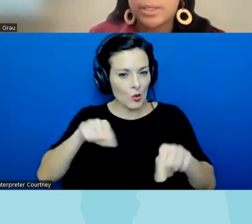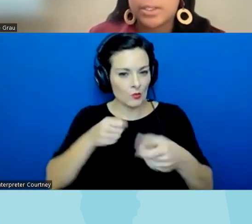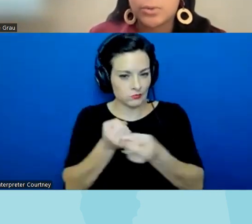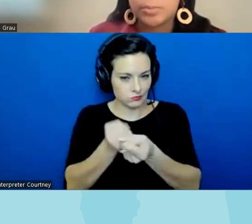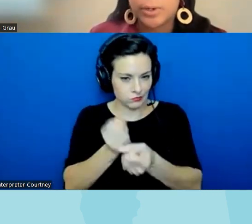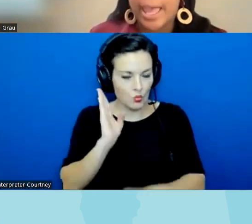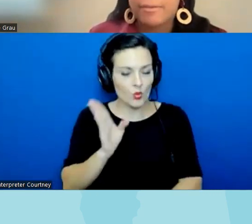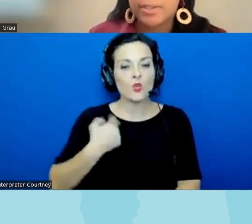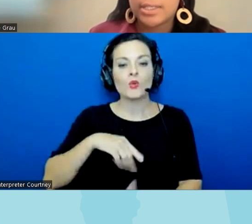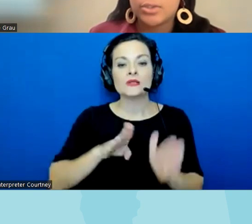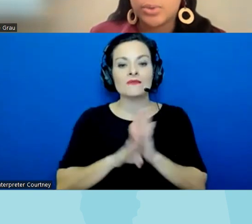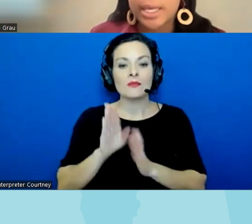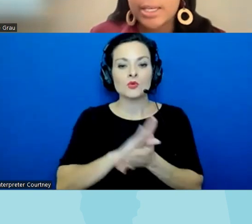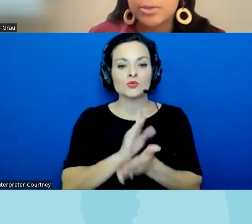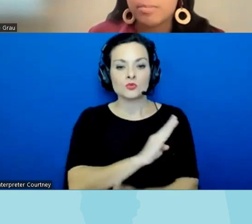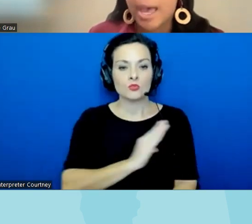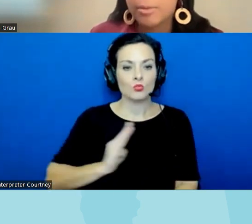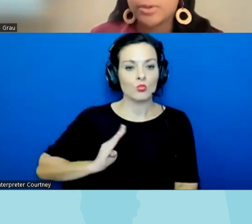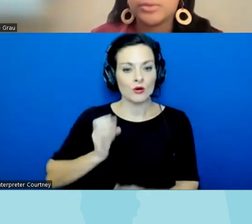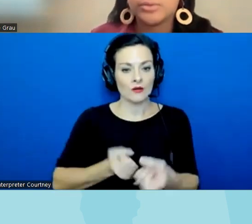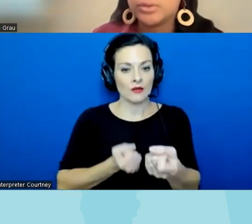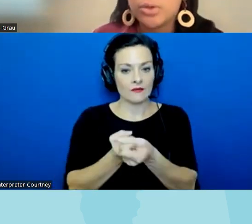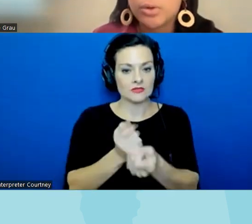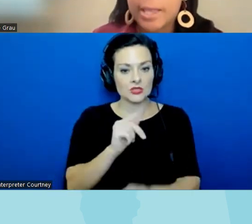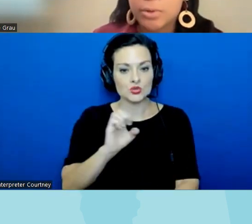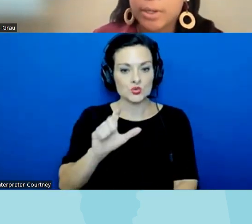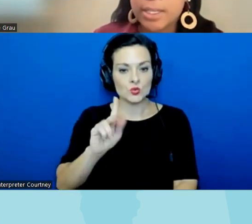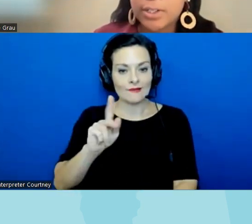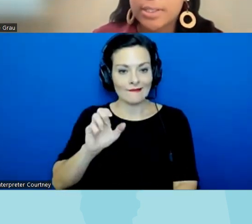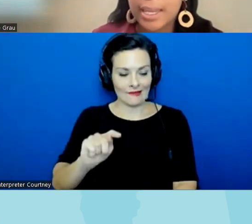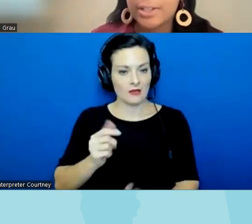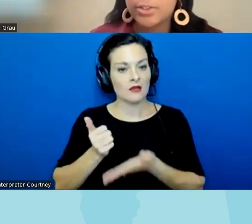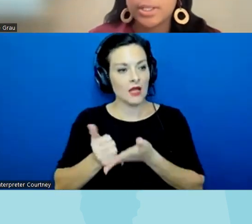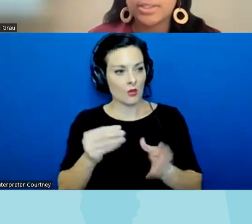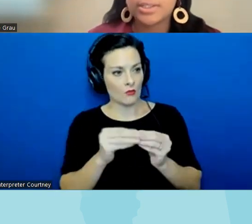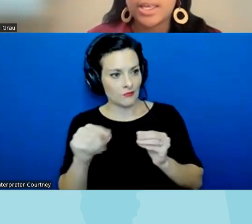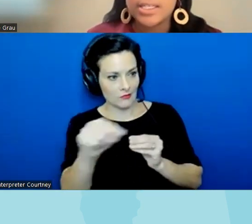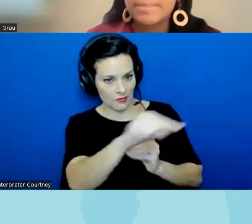a Schoolboard advocacy toolkit to empower local grassroot organizations and students to keep